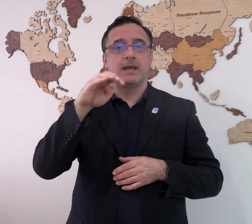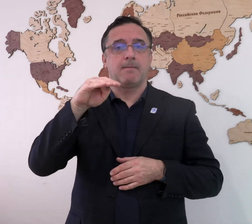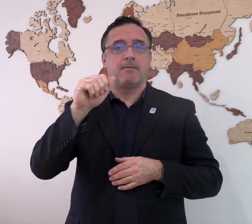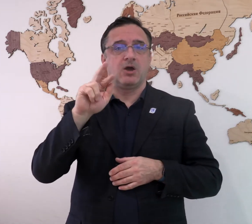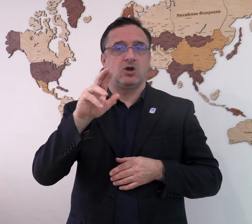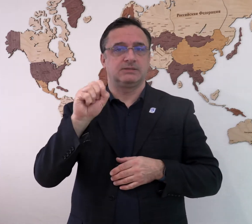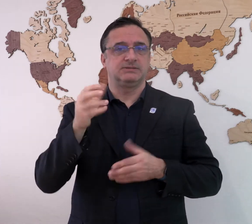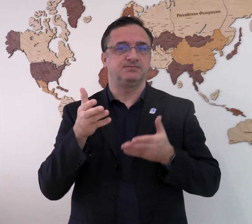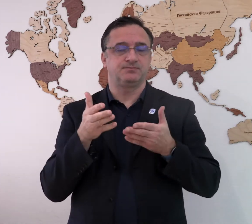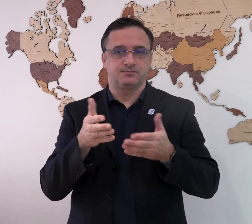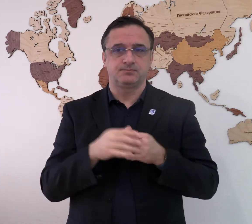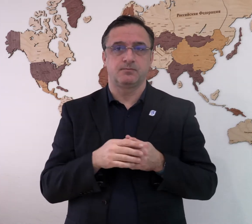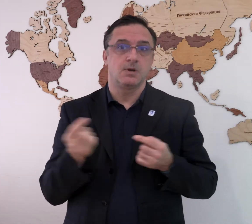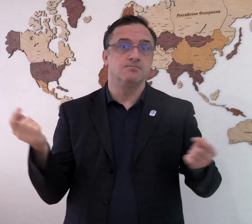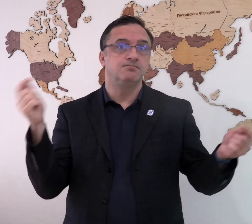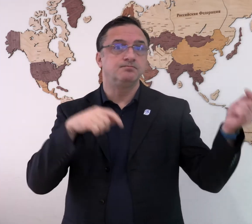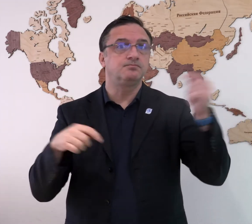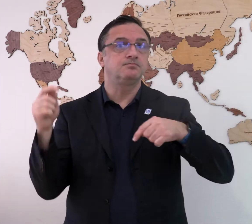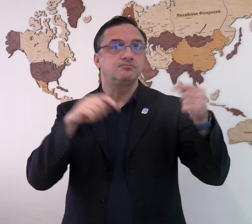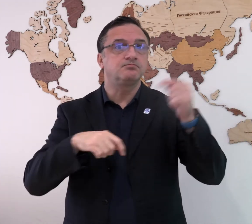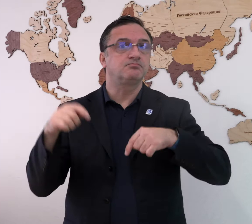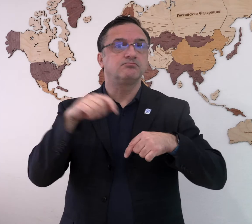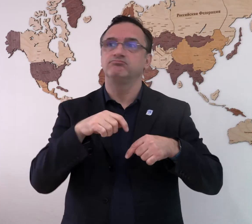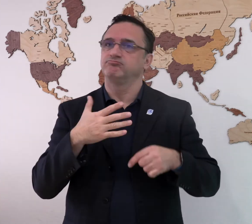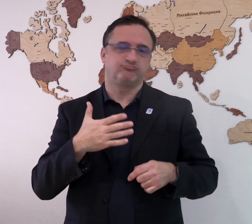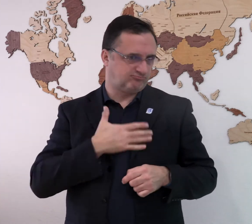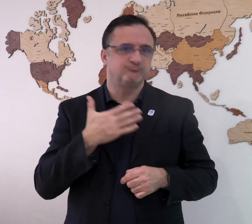The conference participants expressed their readiness